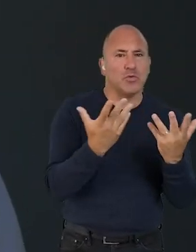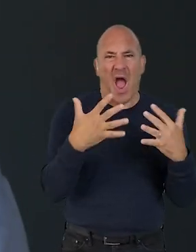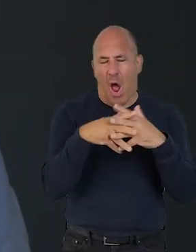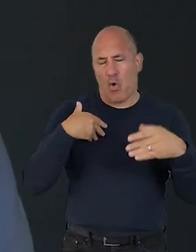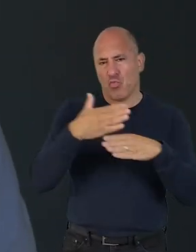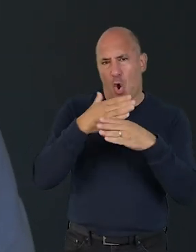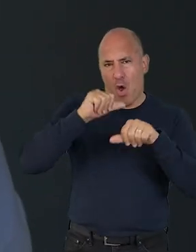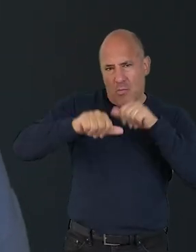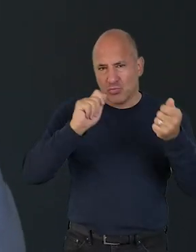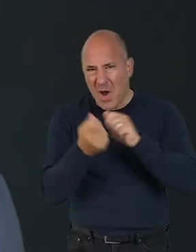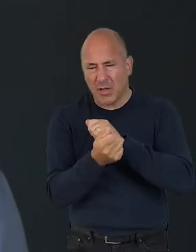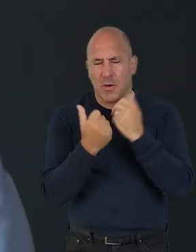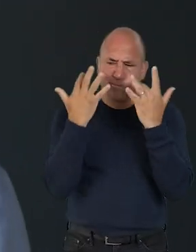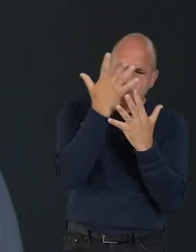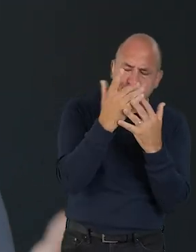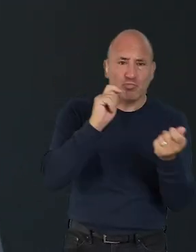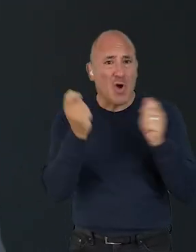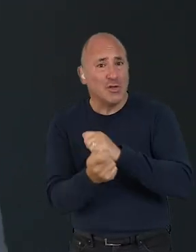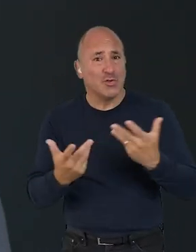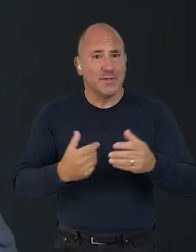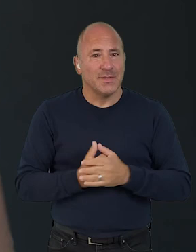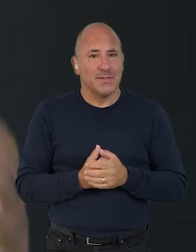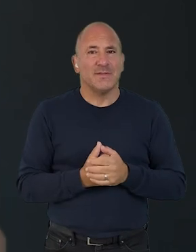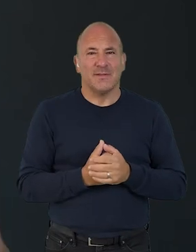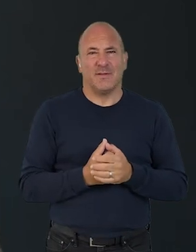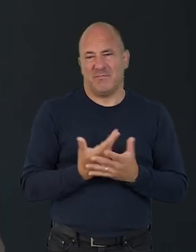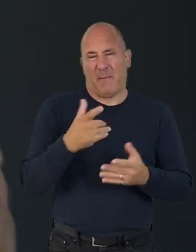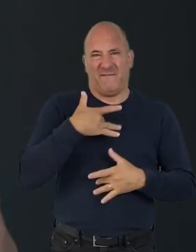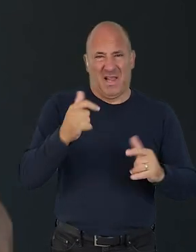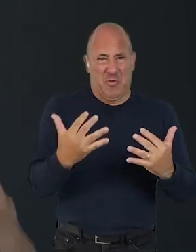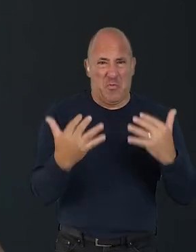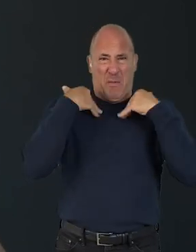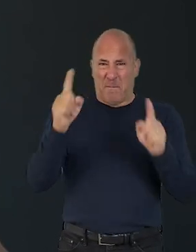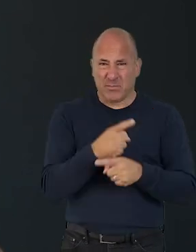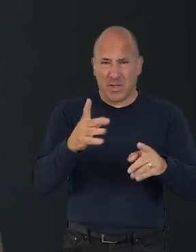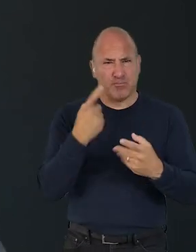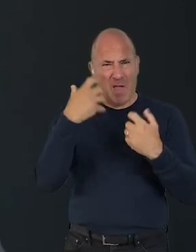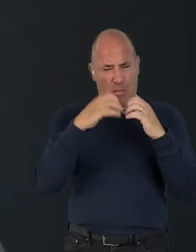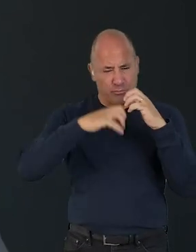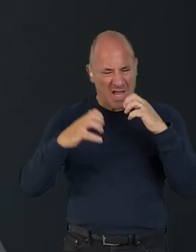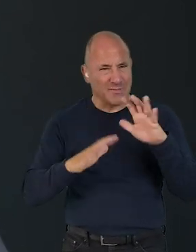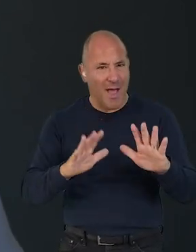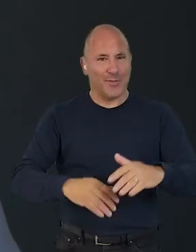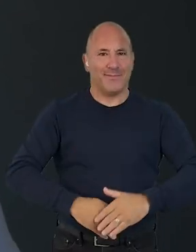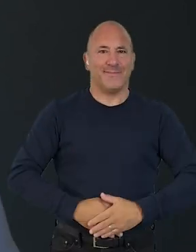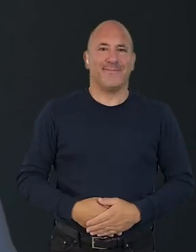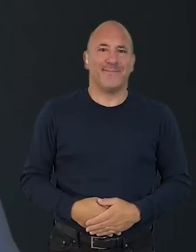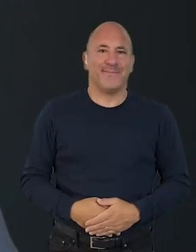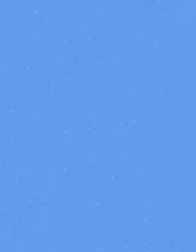or way of working in practice, to reflect and rework. When something feels overwhelming or impossible, consider how some of these might break it down.